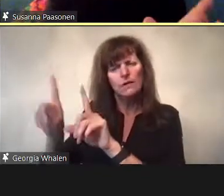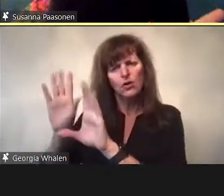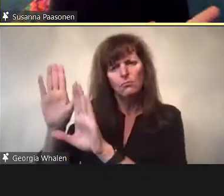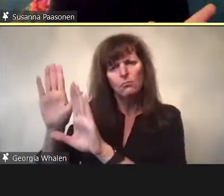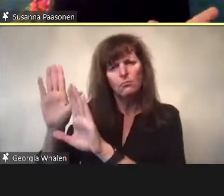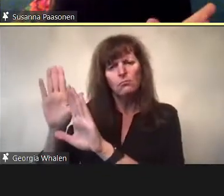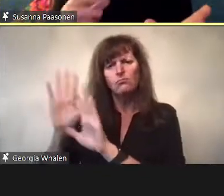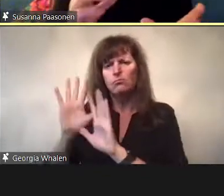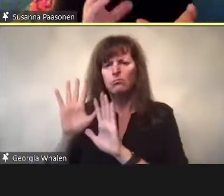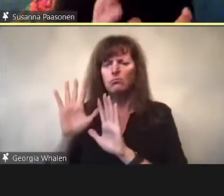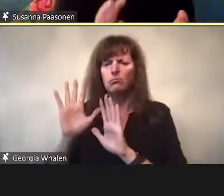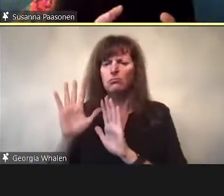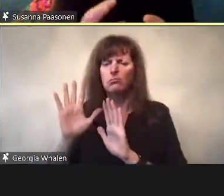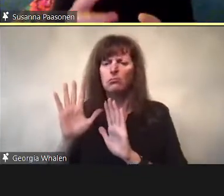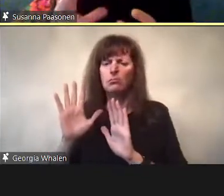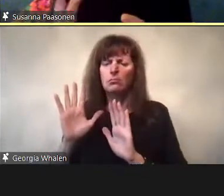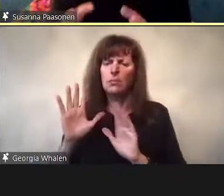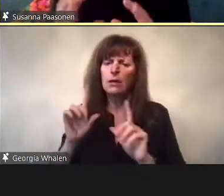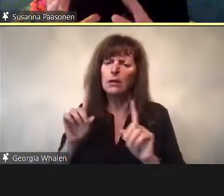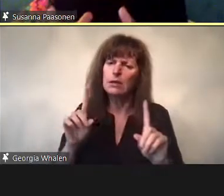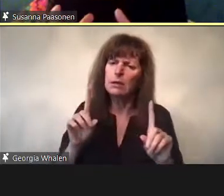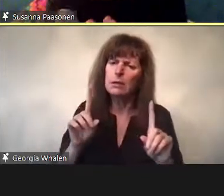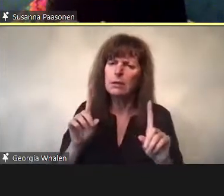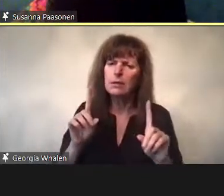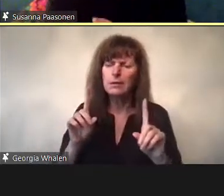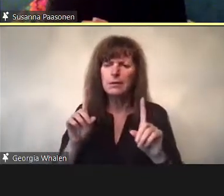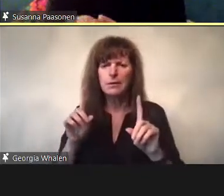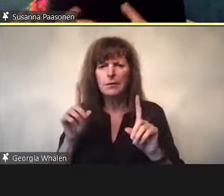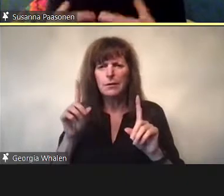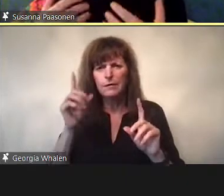This is particular, this is pariticularly the case on US social media services but also Chinese tiktok.